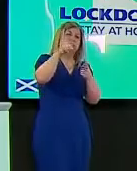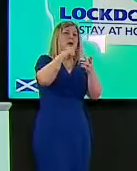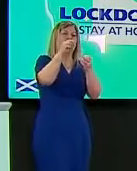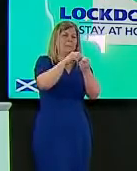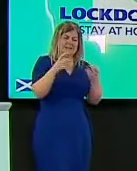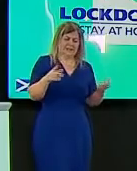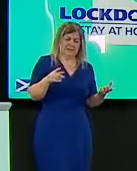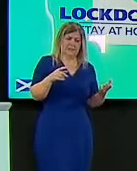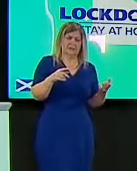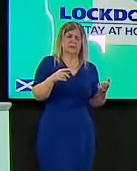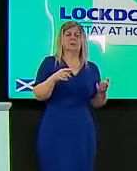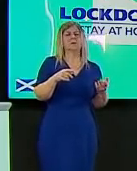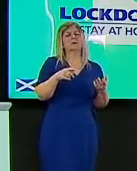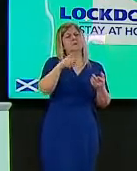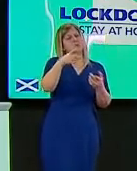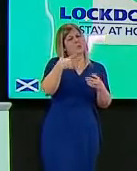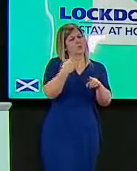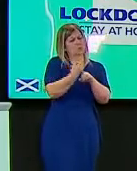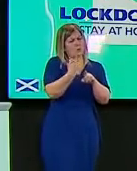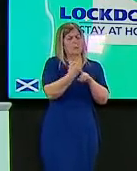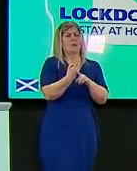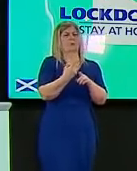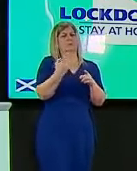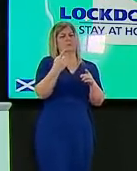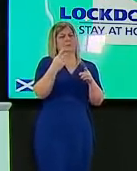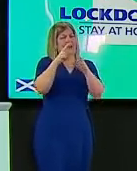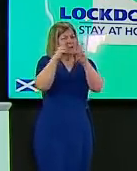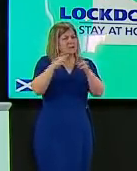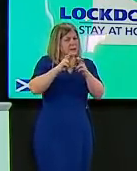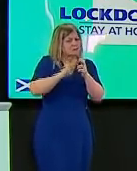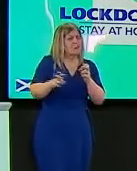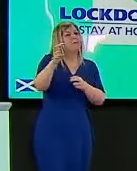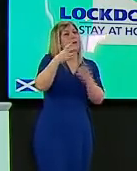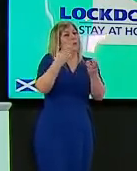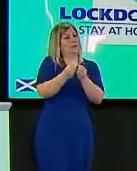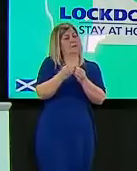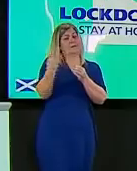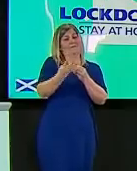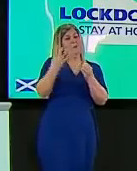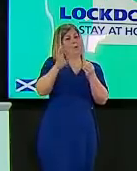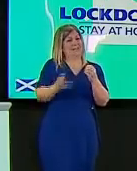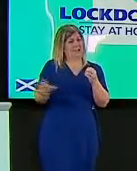talks around international travel are you going to make the case that this shows we need far